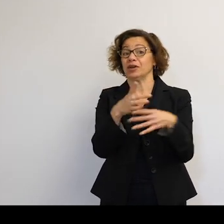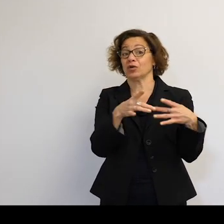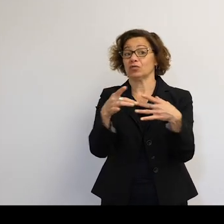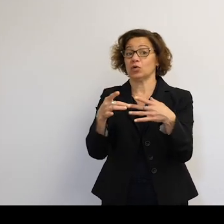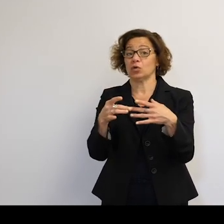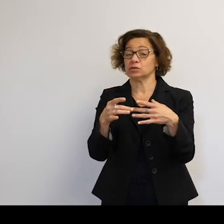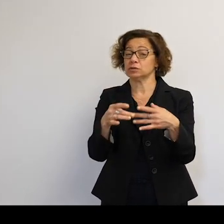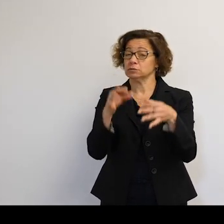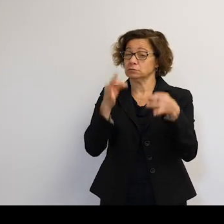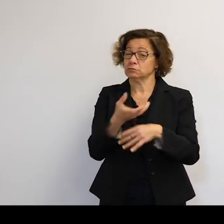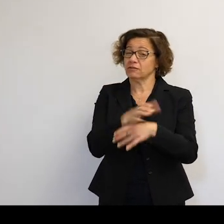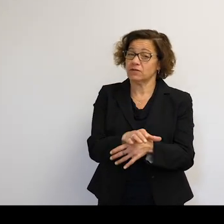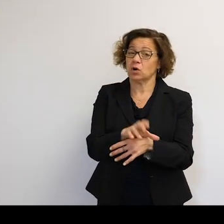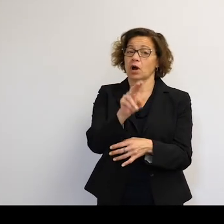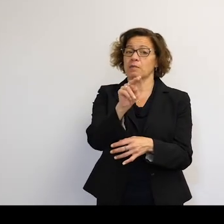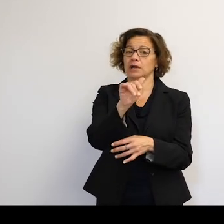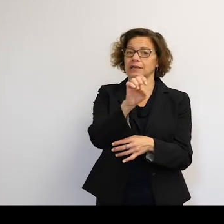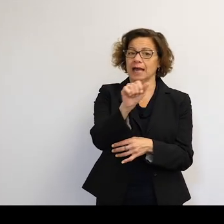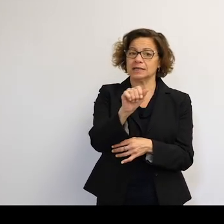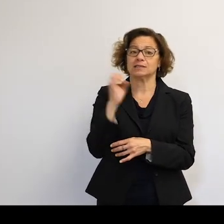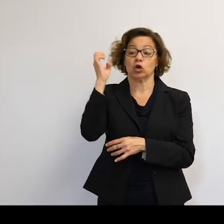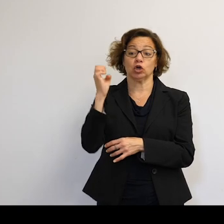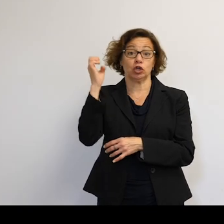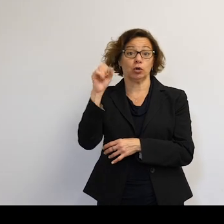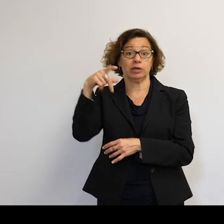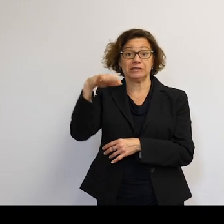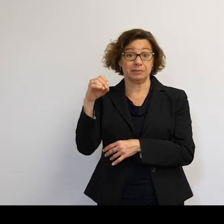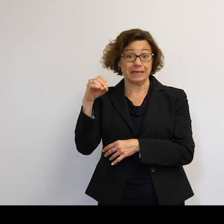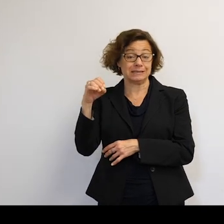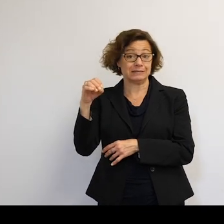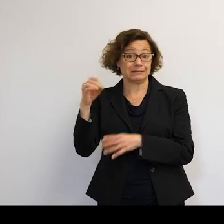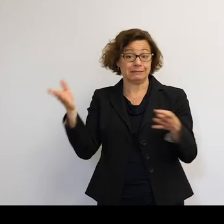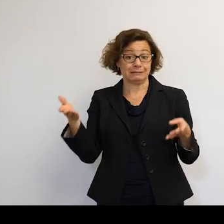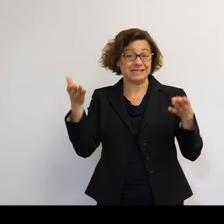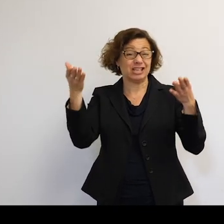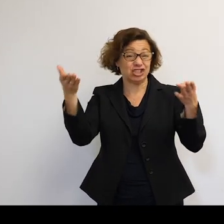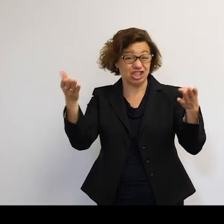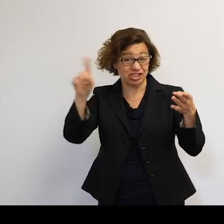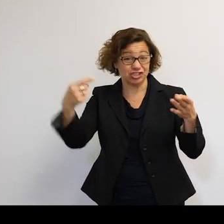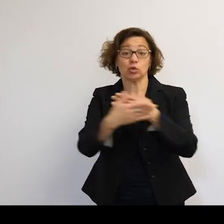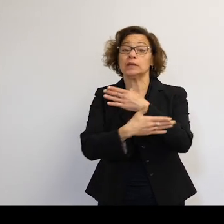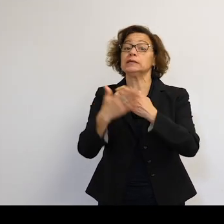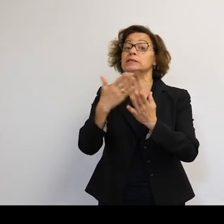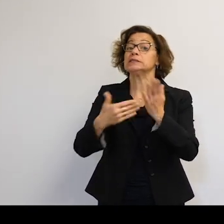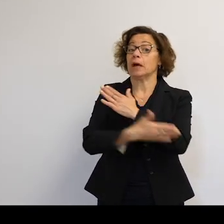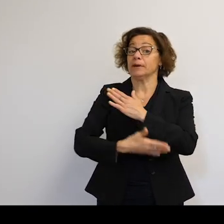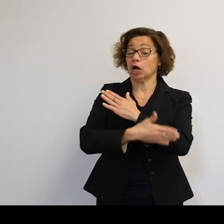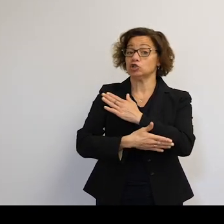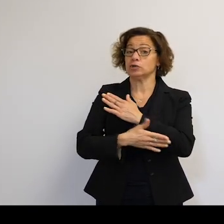pushed by NASA and the European Space Agency are just suggestions. Some countries now-- you have to license--